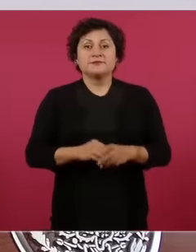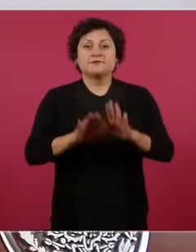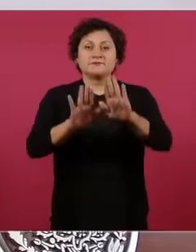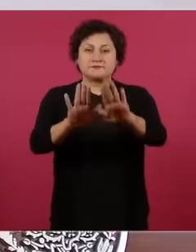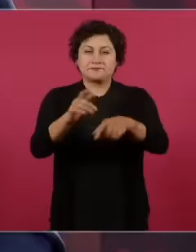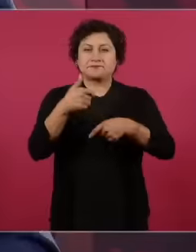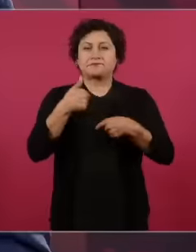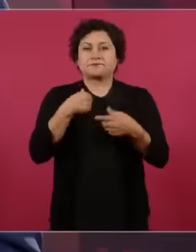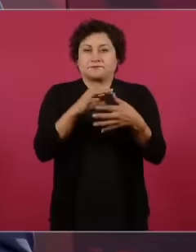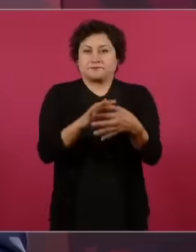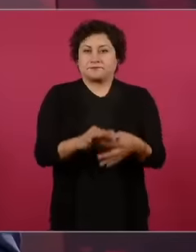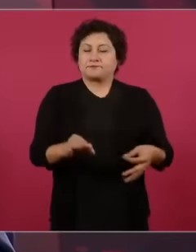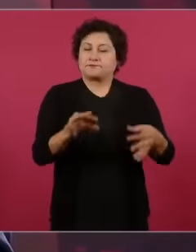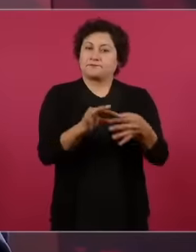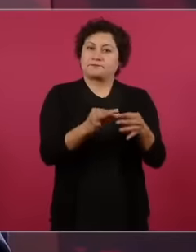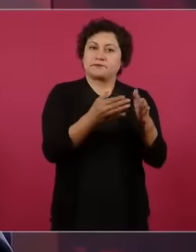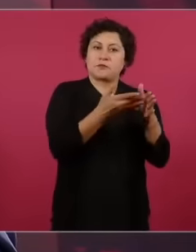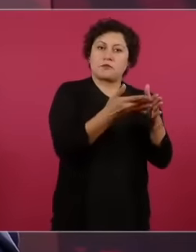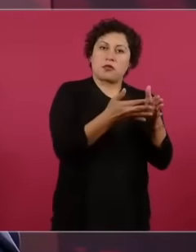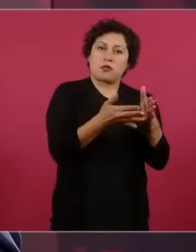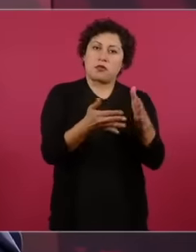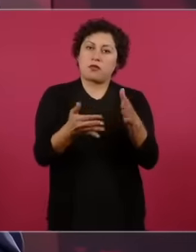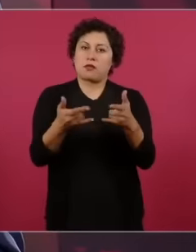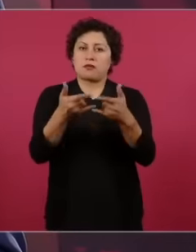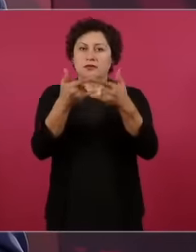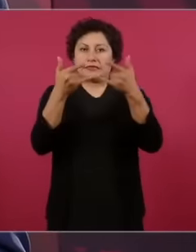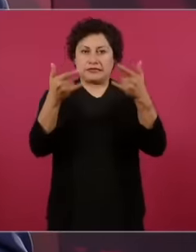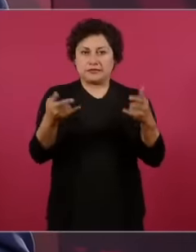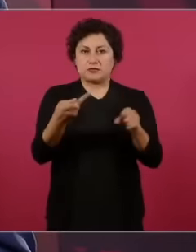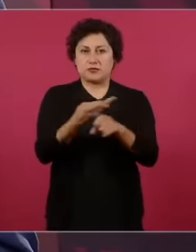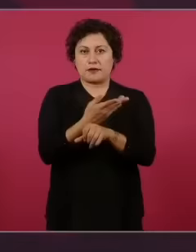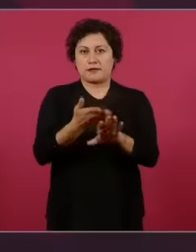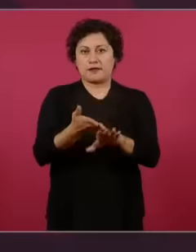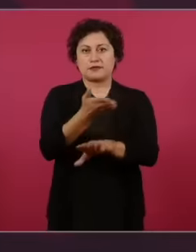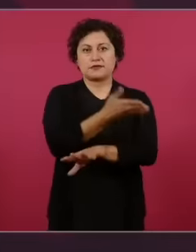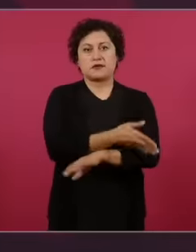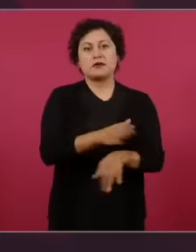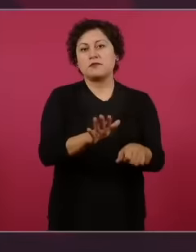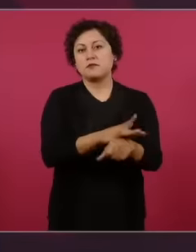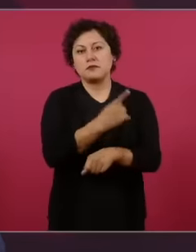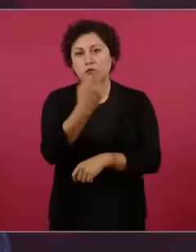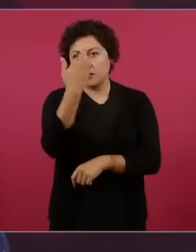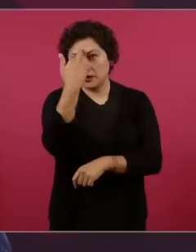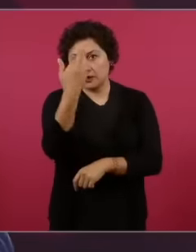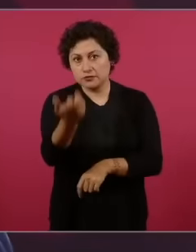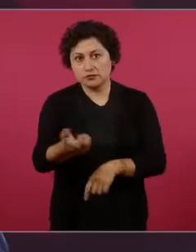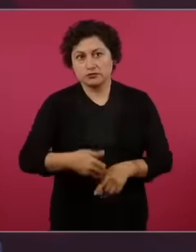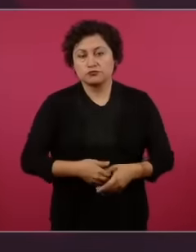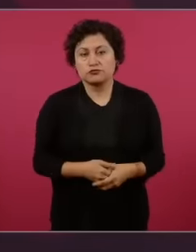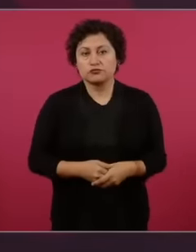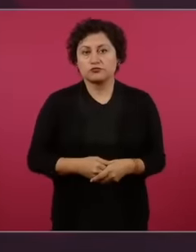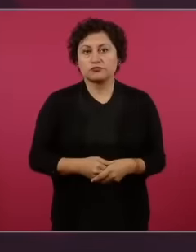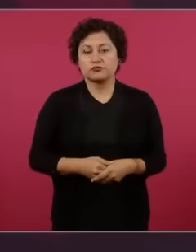this good for two things, not